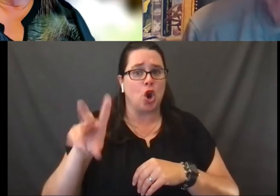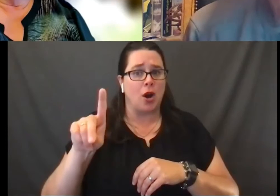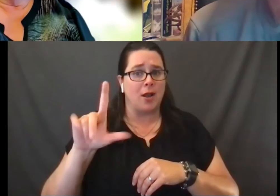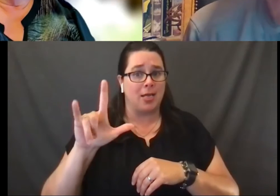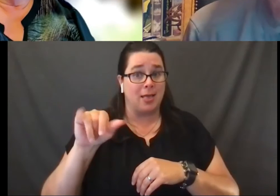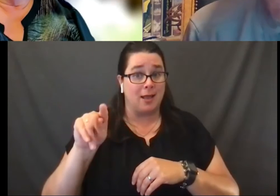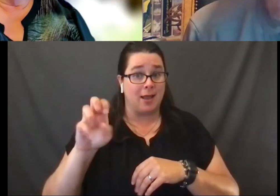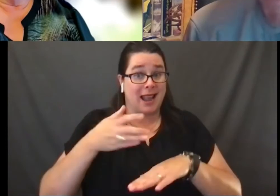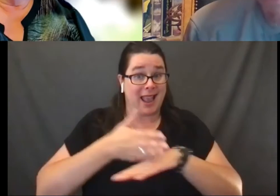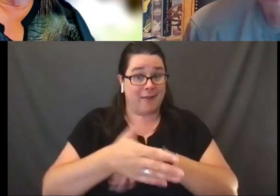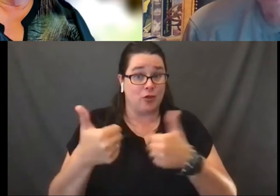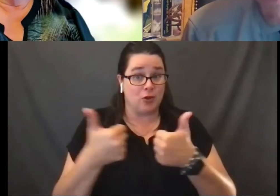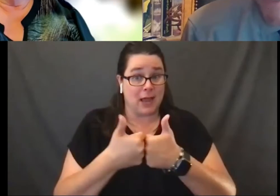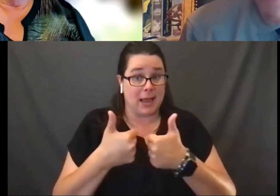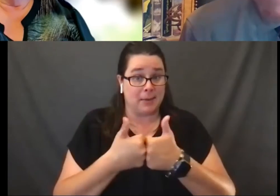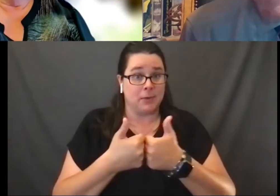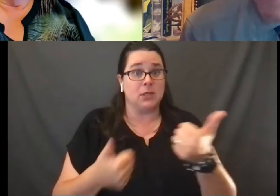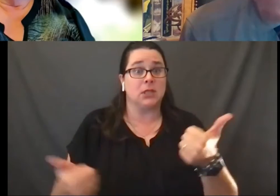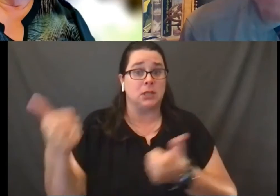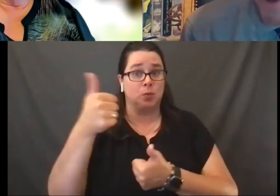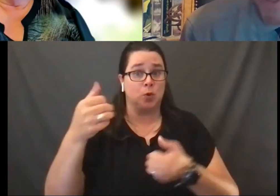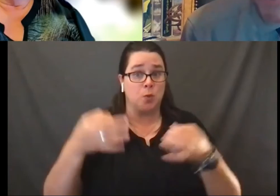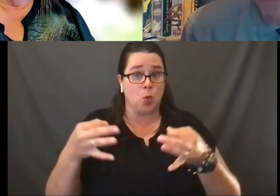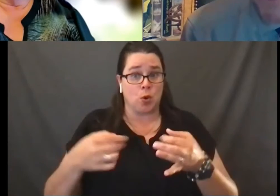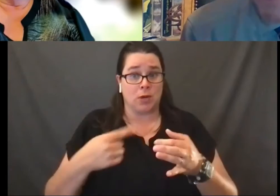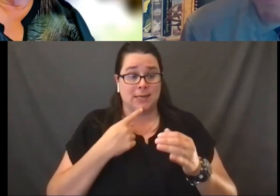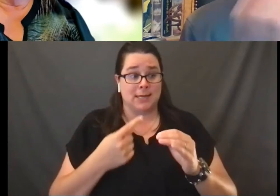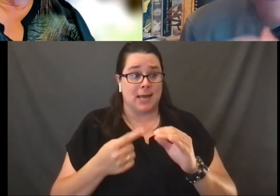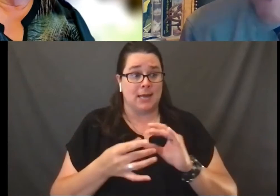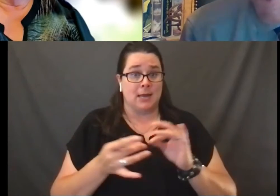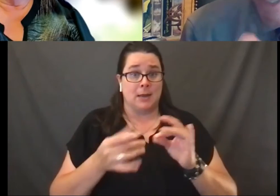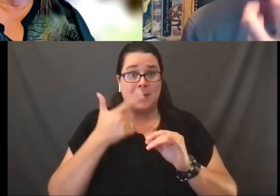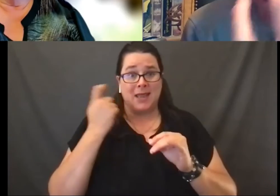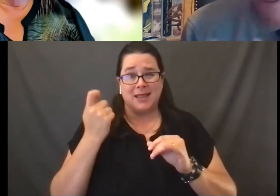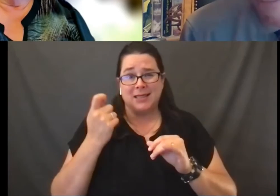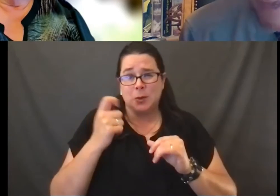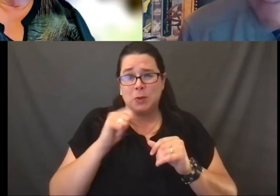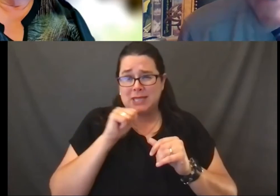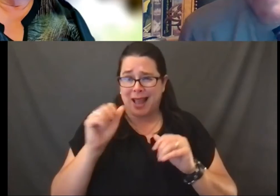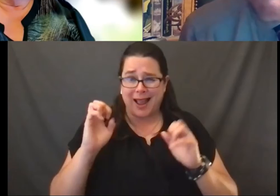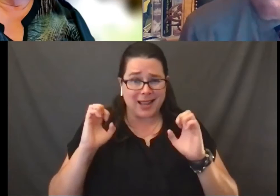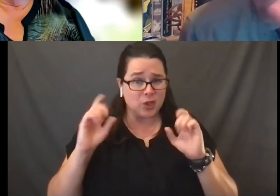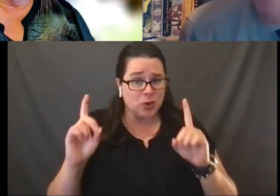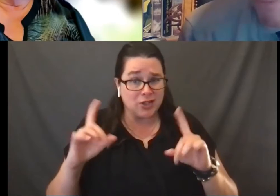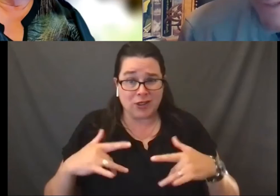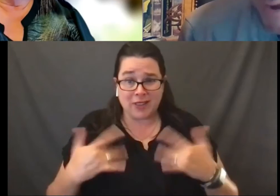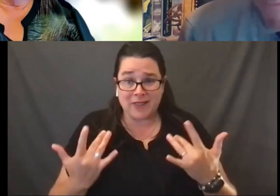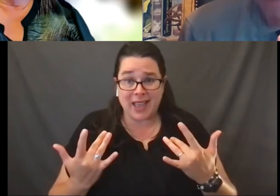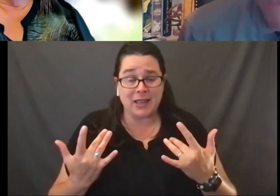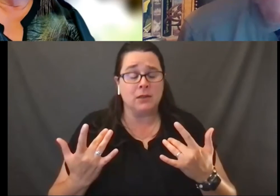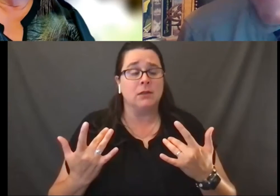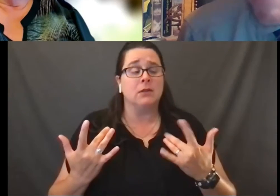And the Supreme Court said that because that wasn't really an educational event, more elaborate than that,